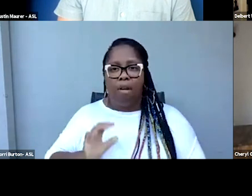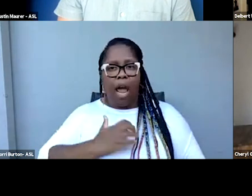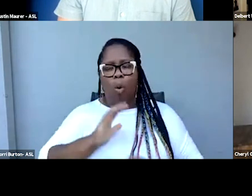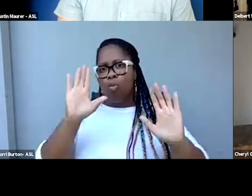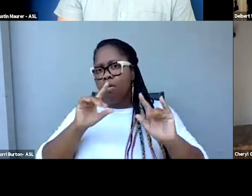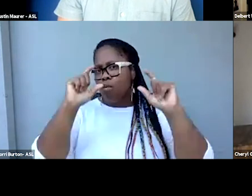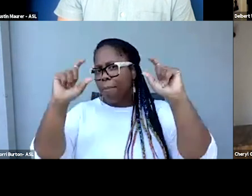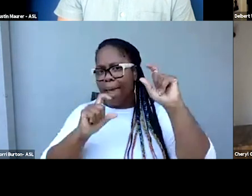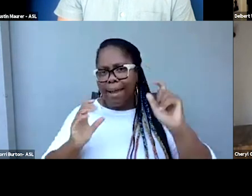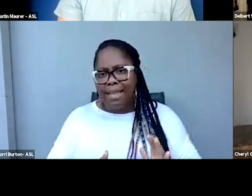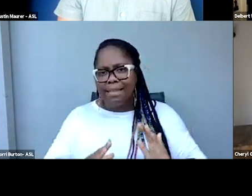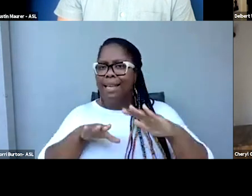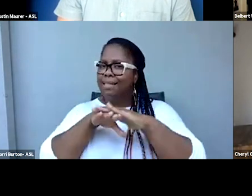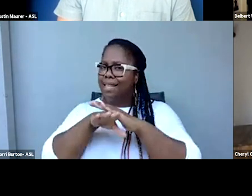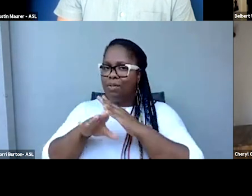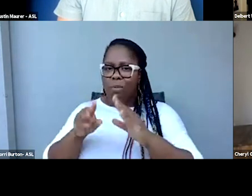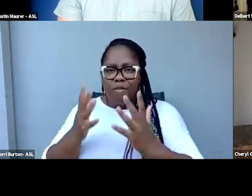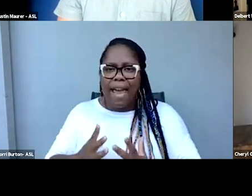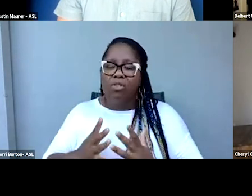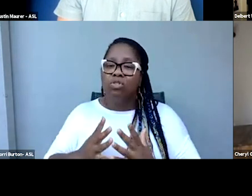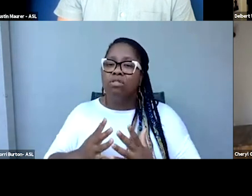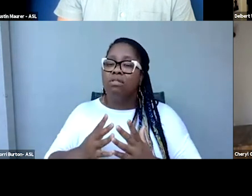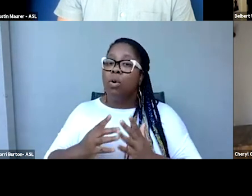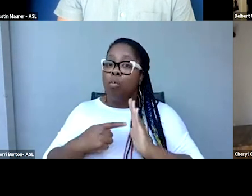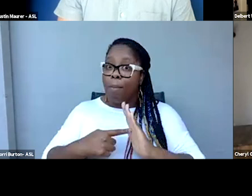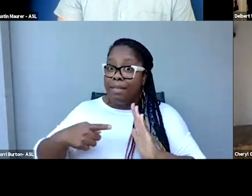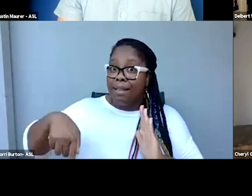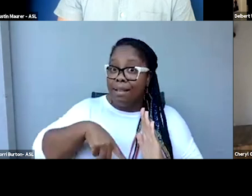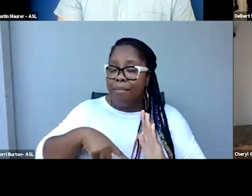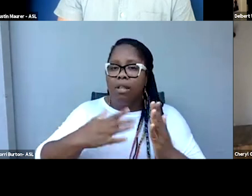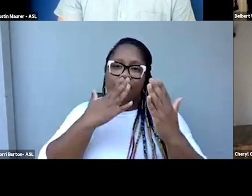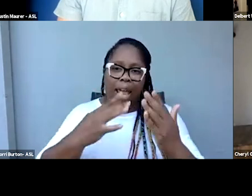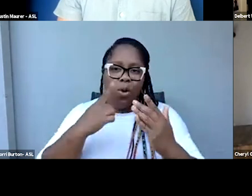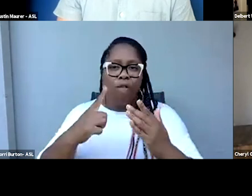and accessibility providers, thank you, everyone, for attending today's session